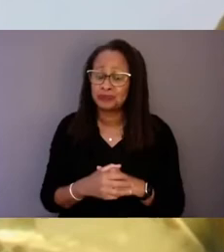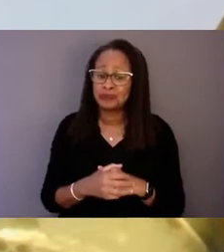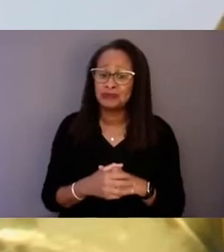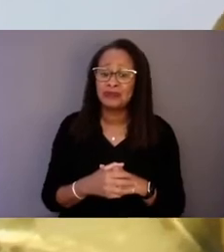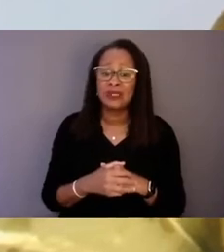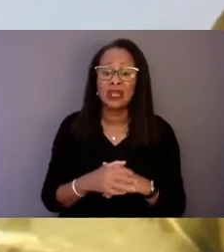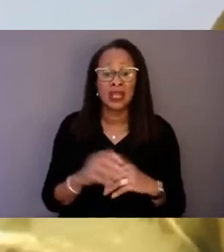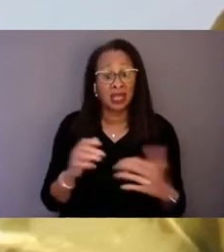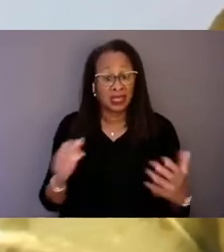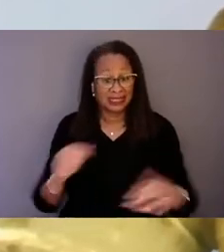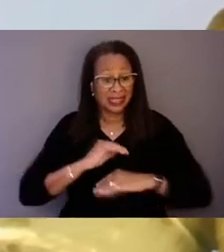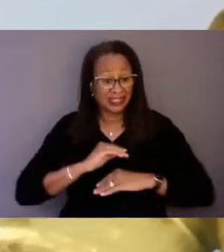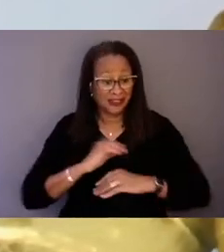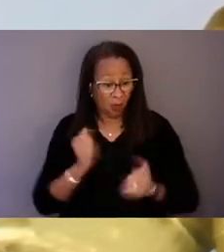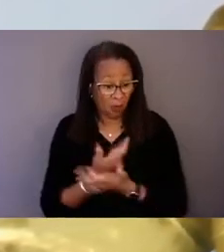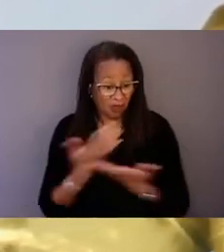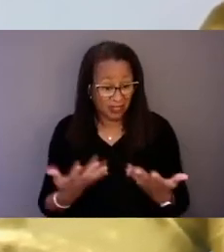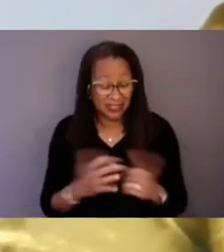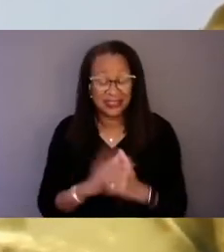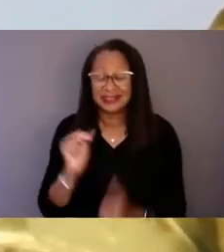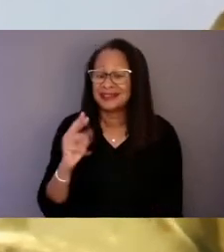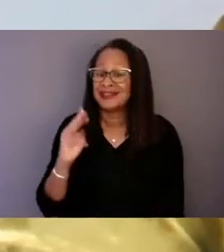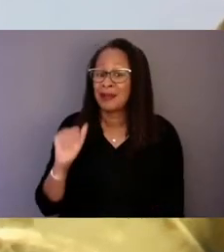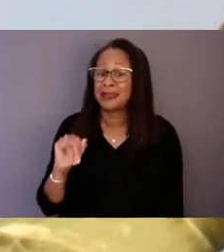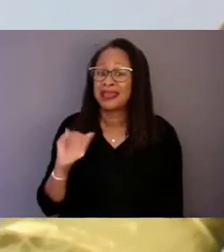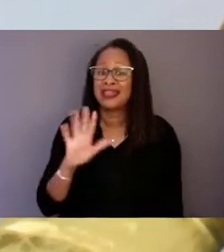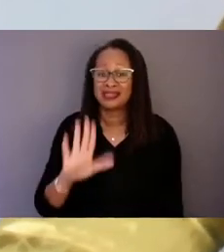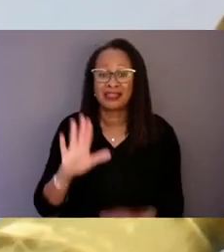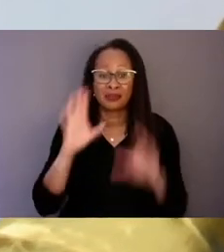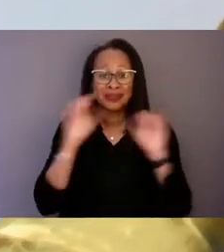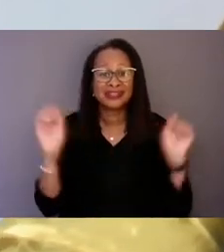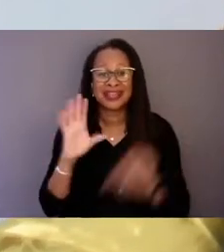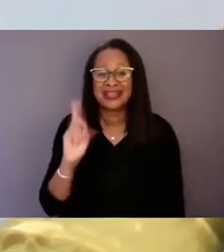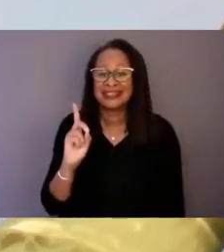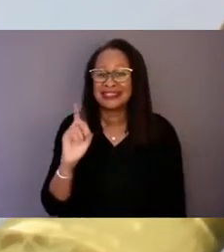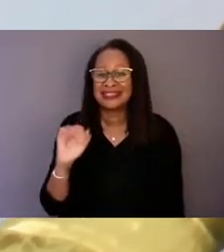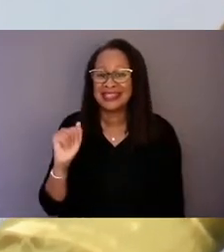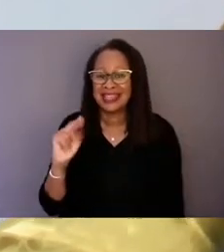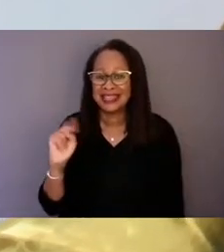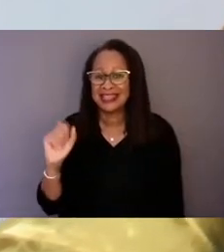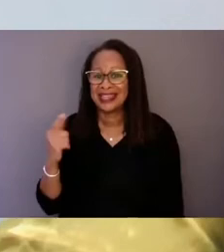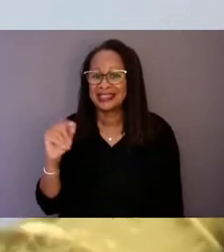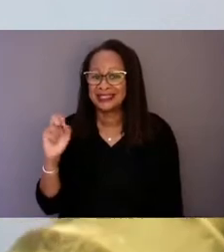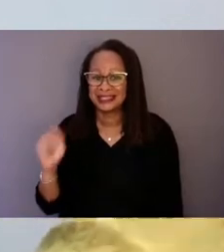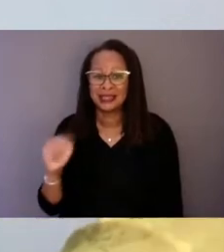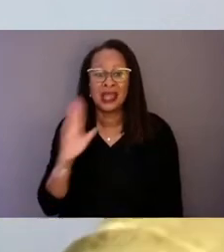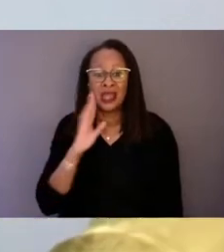someone who I personally have had the privilege of being in community with and I know is committed to advocating for a crisis response system